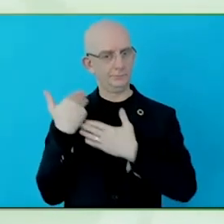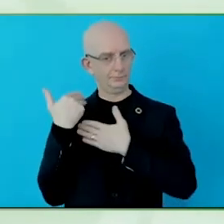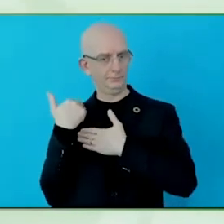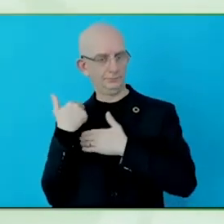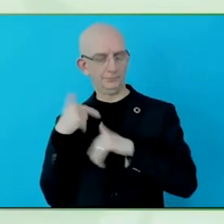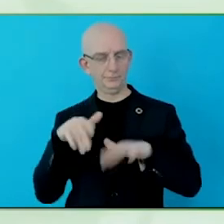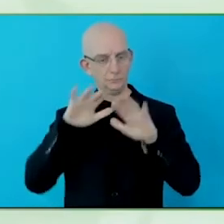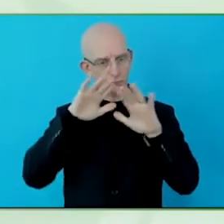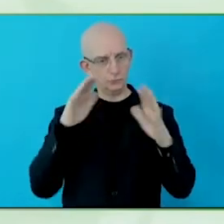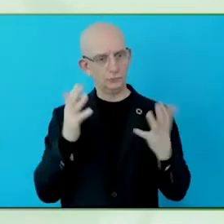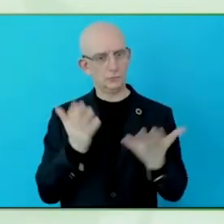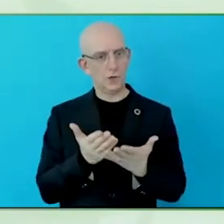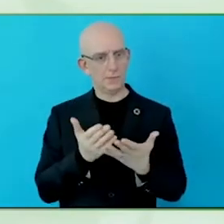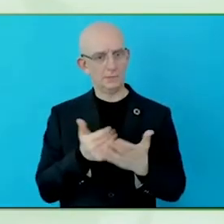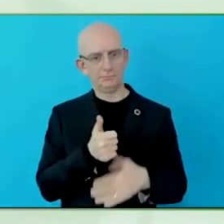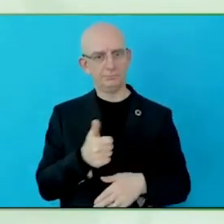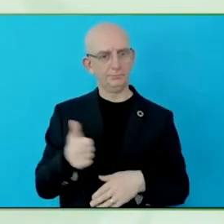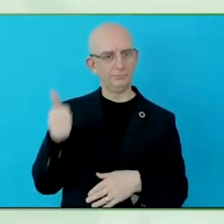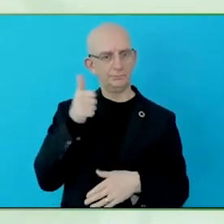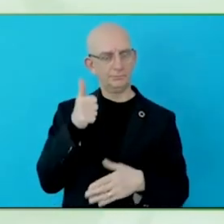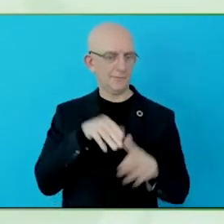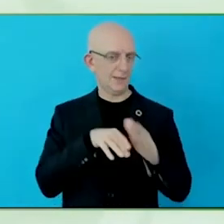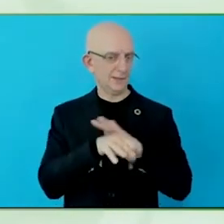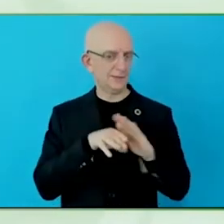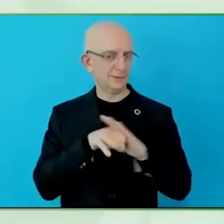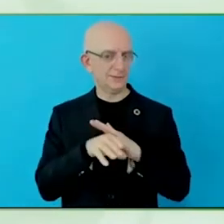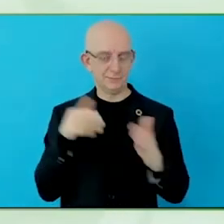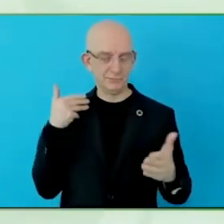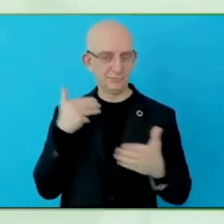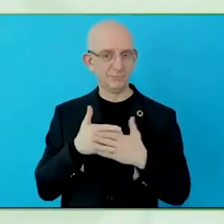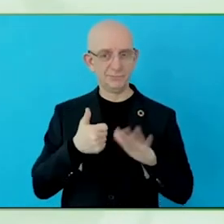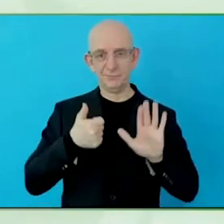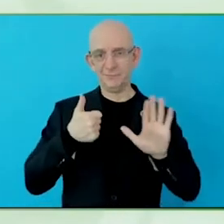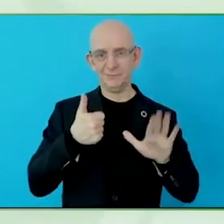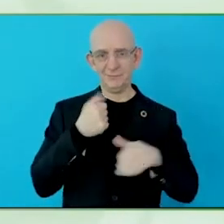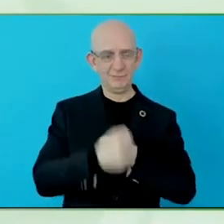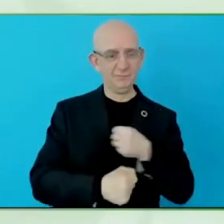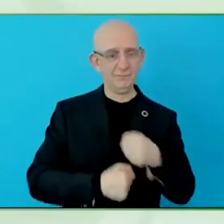strategy moving, and I had an idea, and I had plans, and I have been